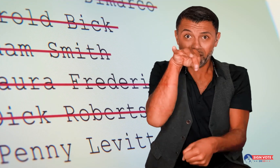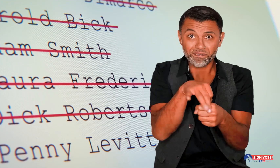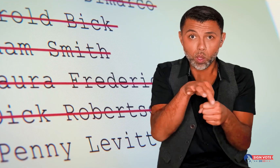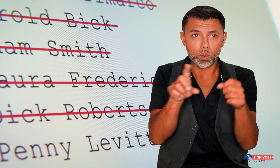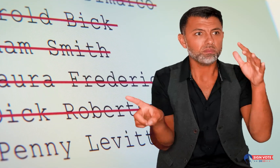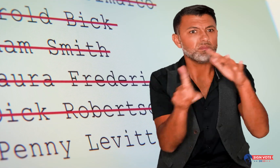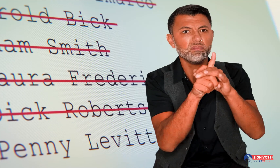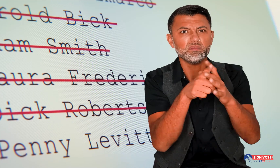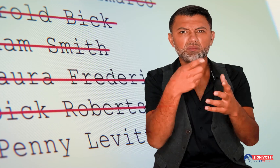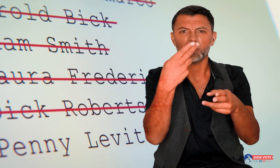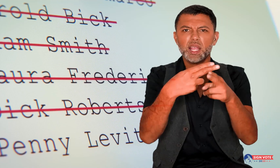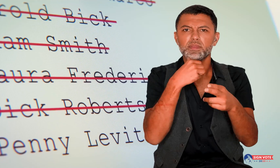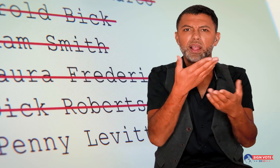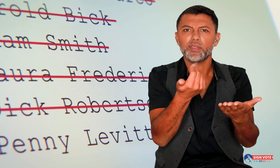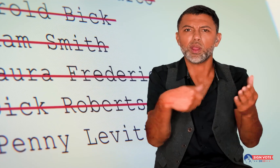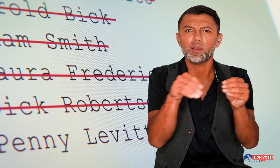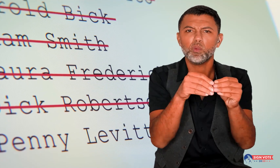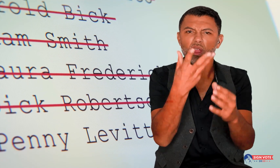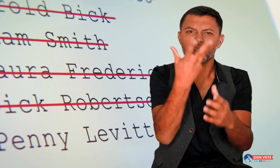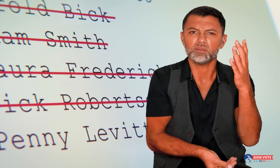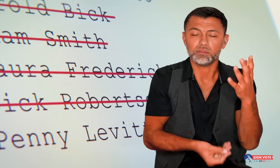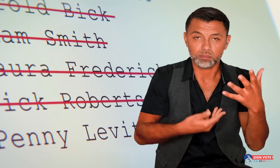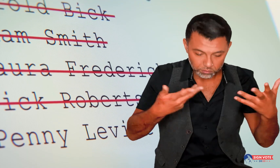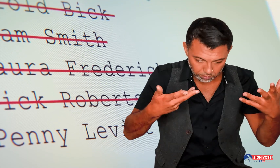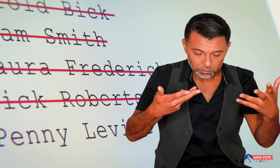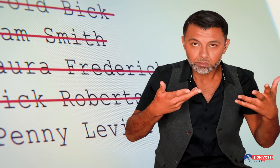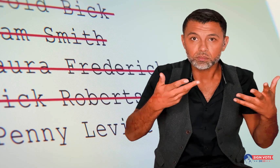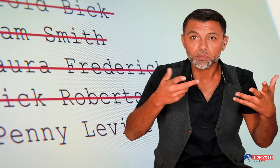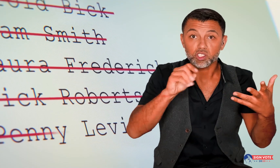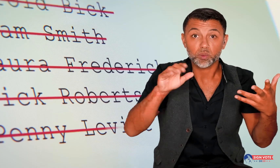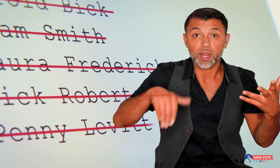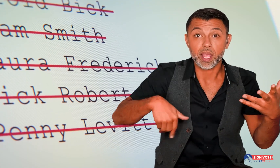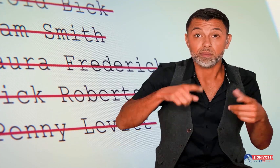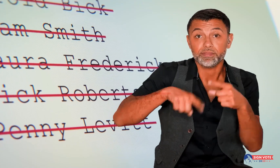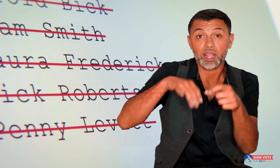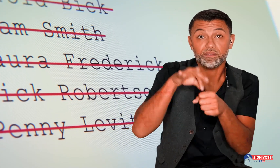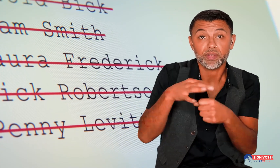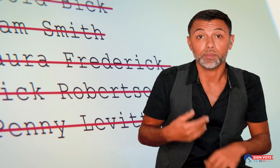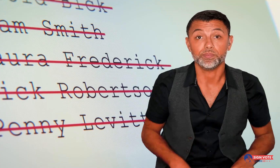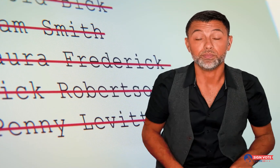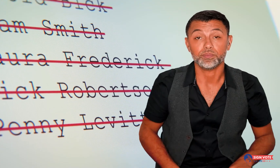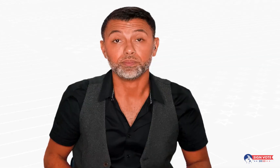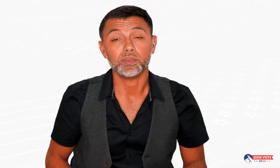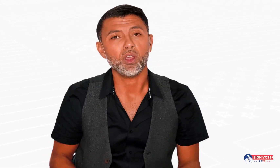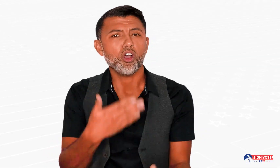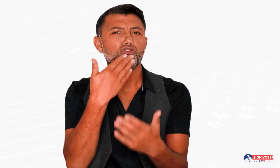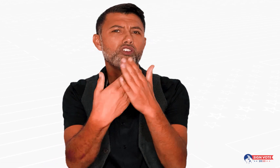and discover their names missing from the registry. When this happens, it's too late, and they can't vote.